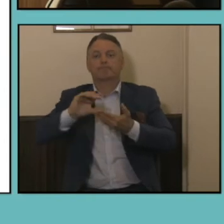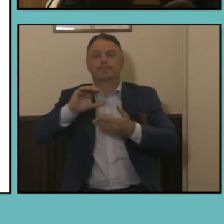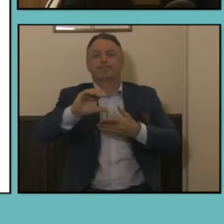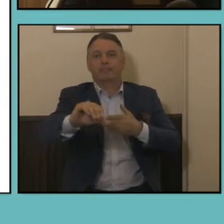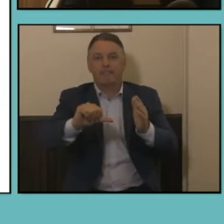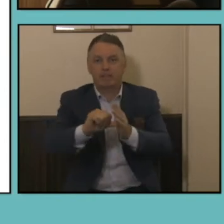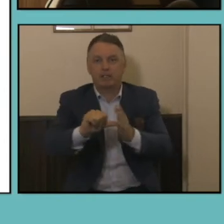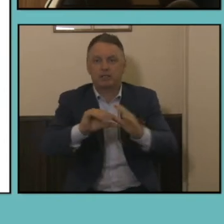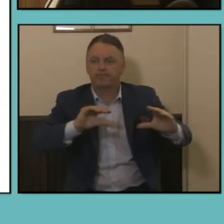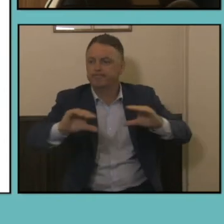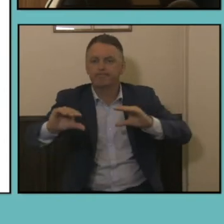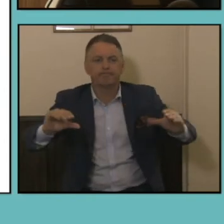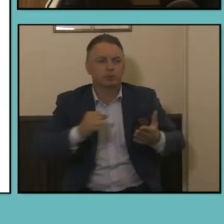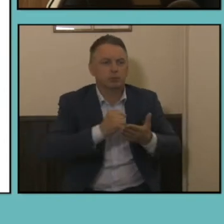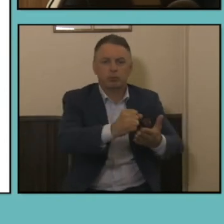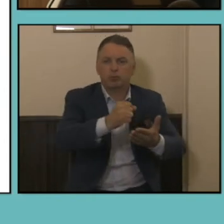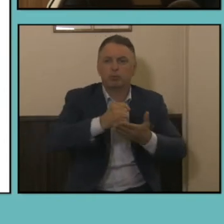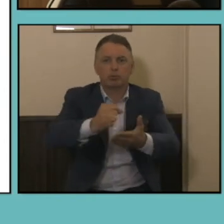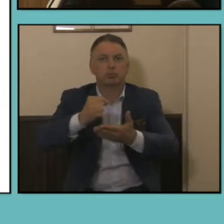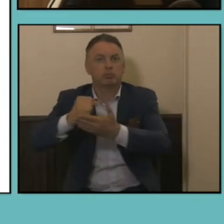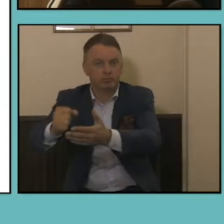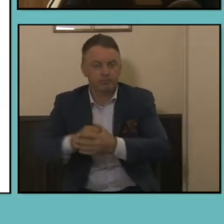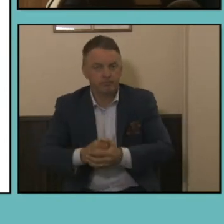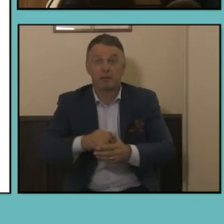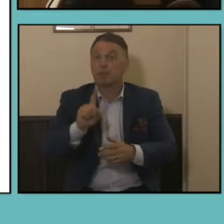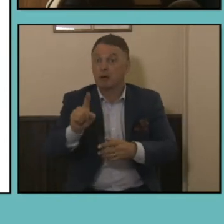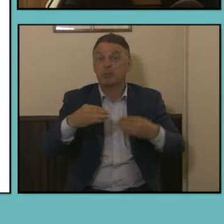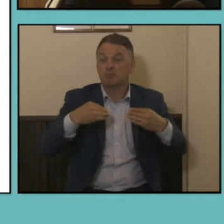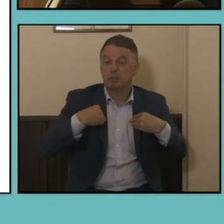community groups, local councils, businesses and researchers for a much